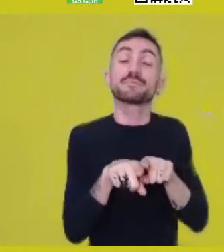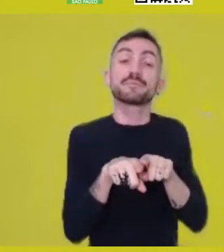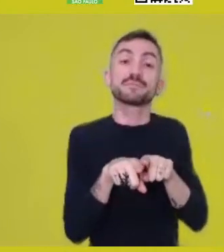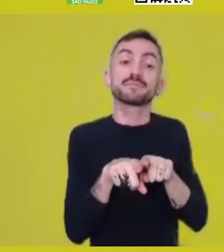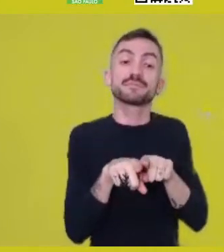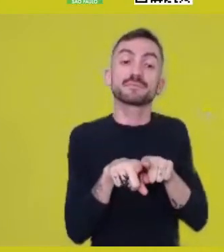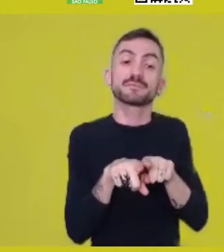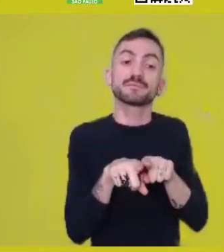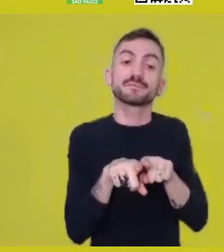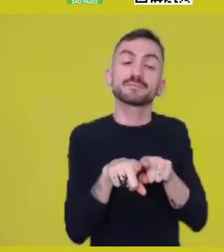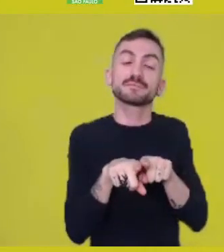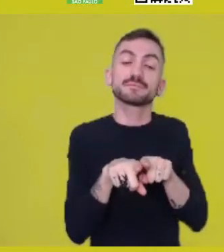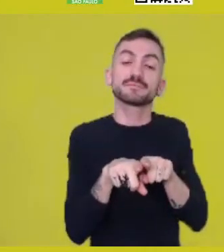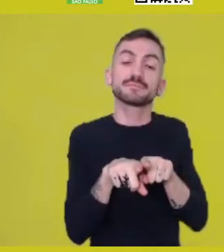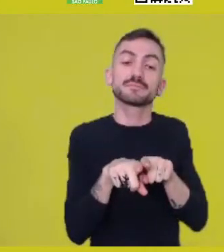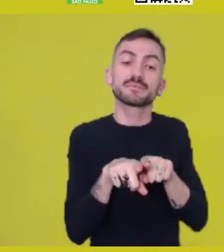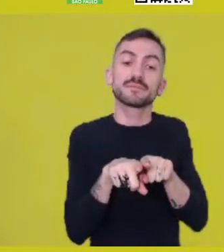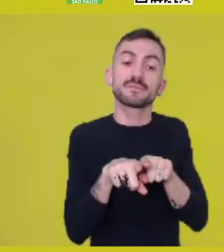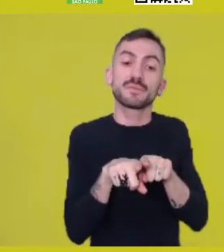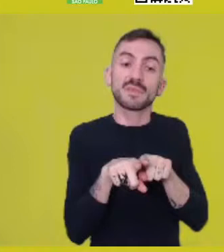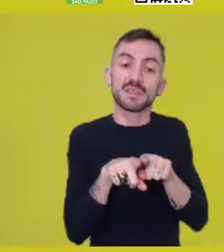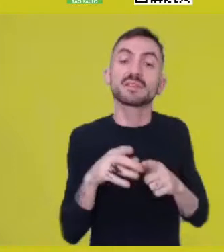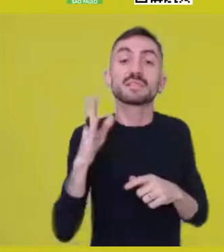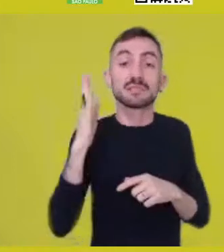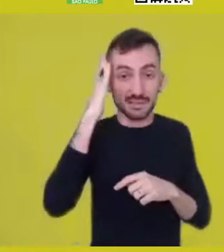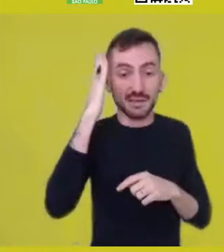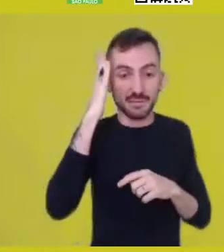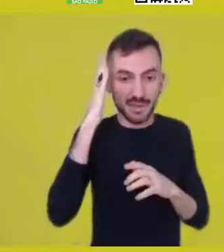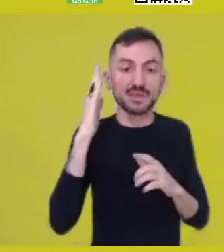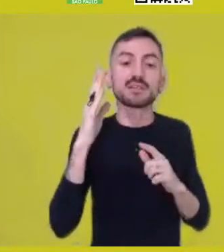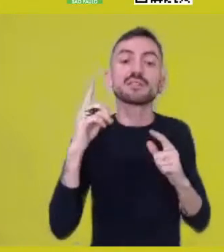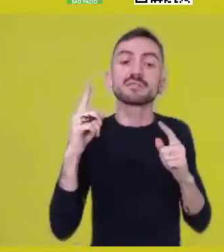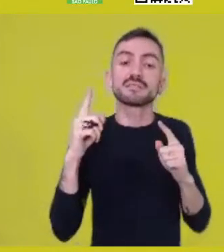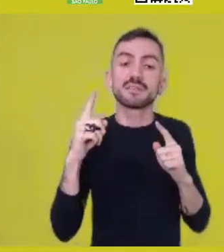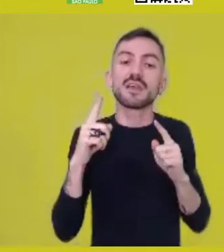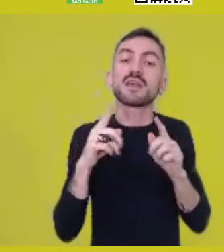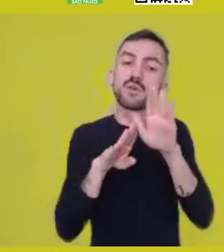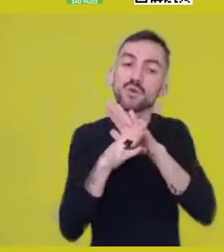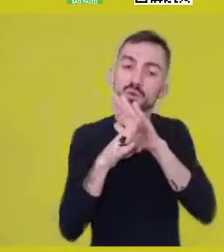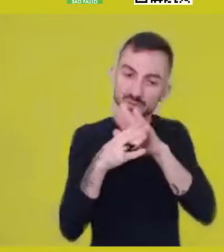is in that Latin sense of “savor” - you’re savvy about what you savor.